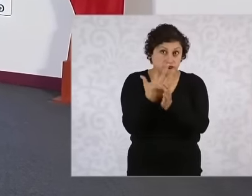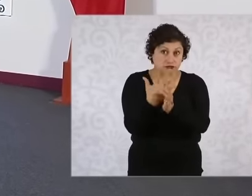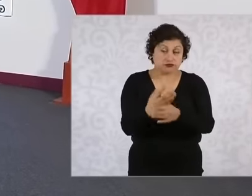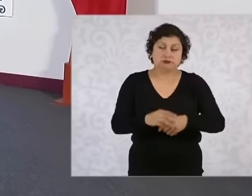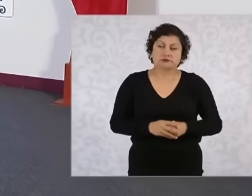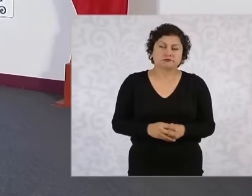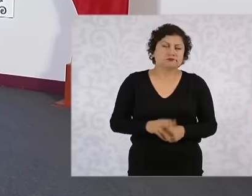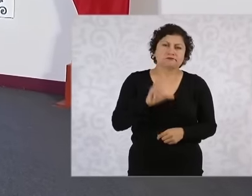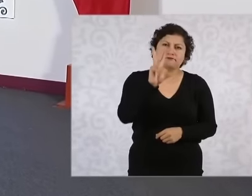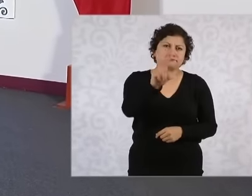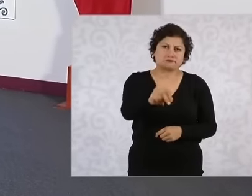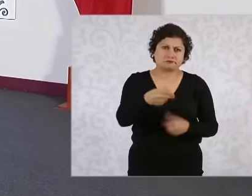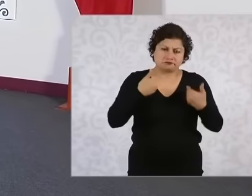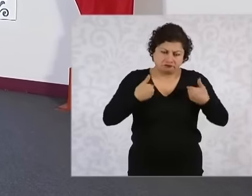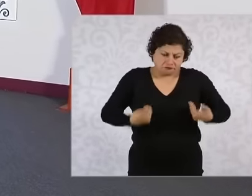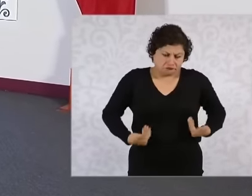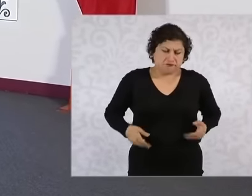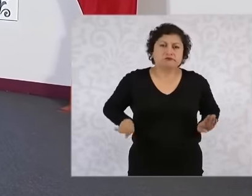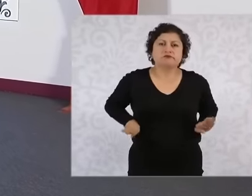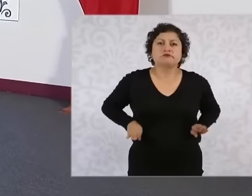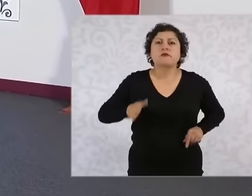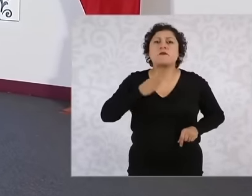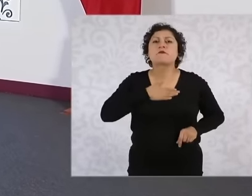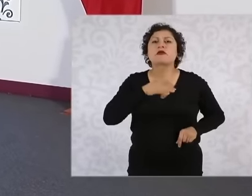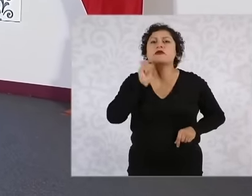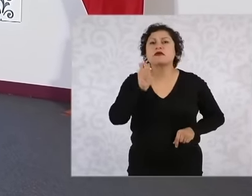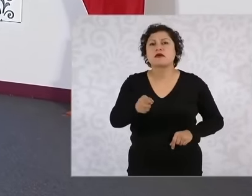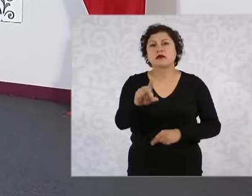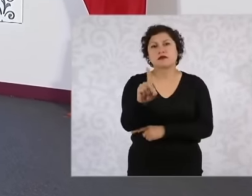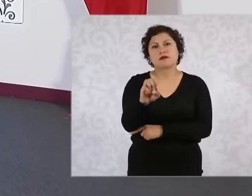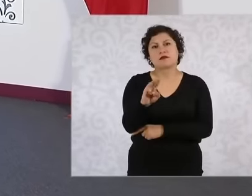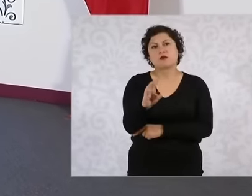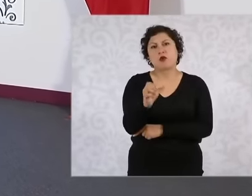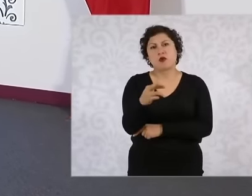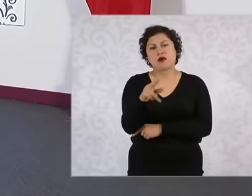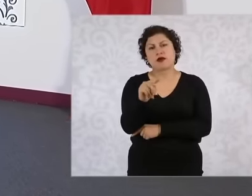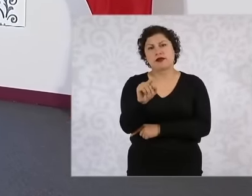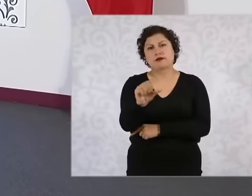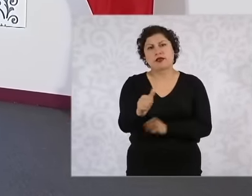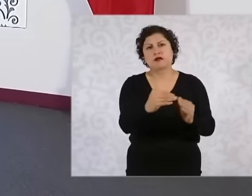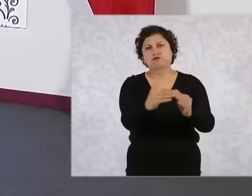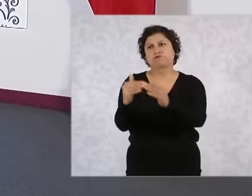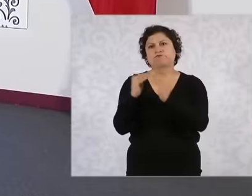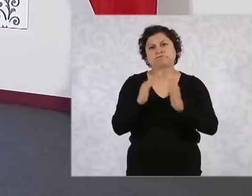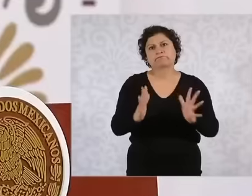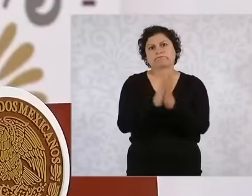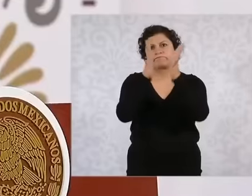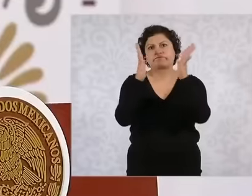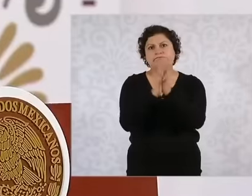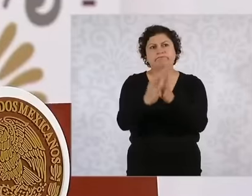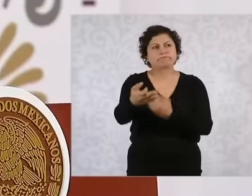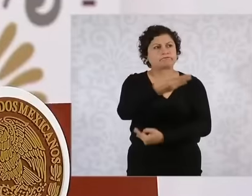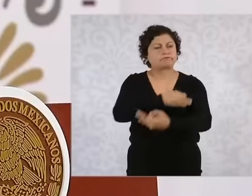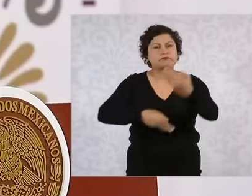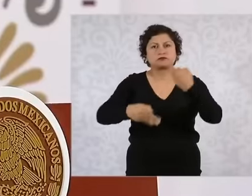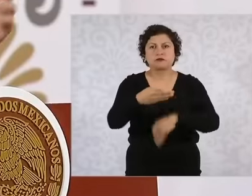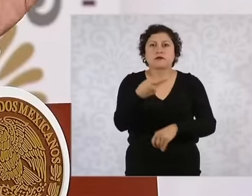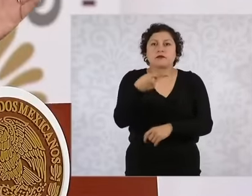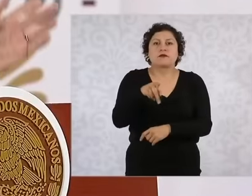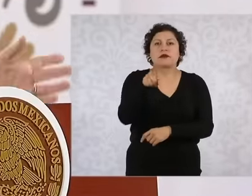democratic president does not arrive, so what they want is to have arguments to say, you see, How